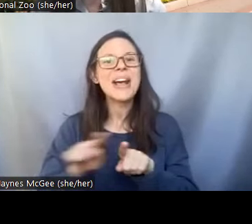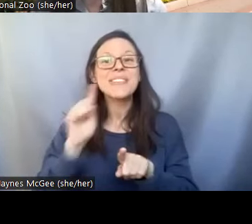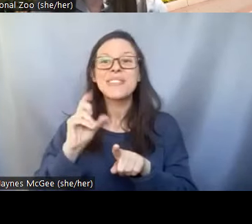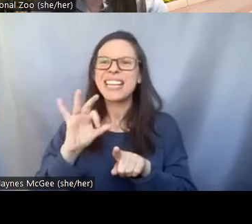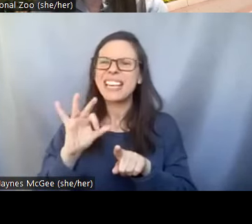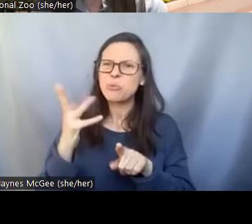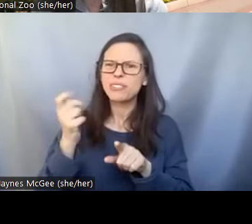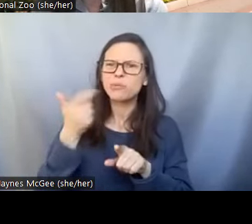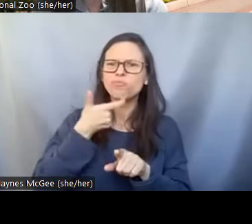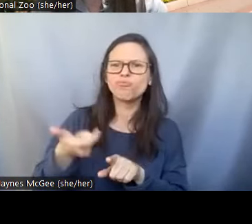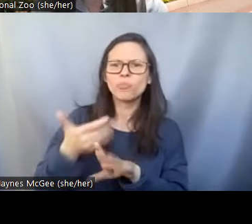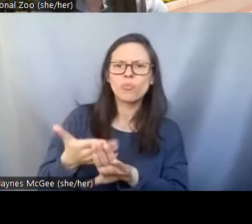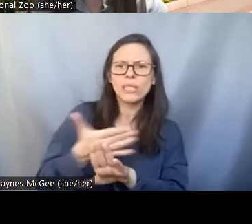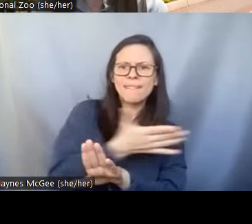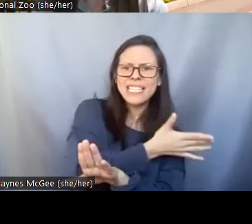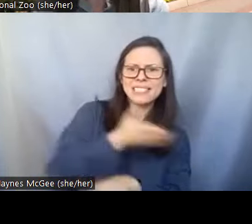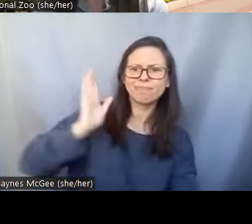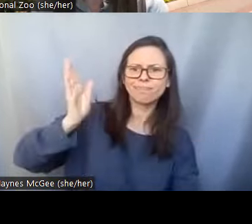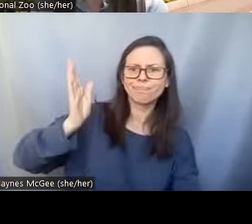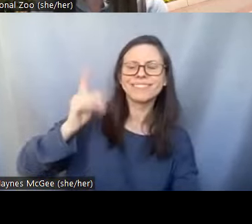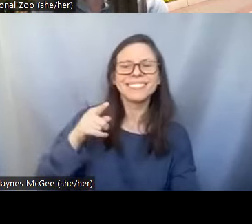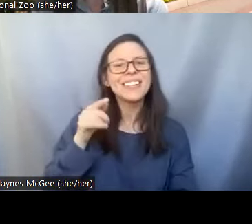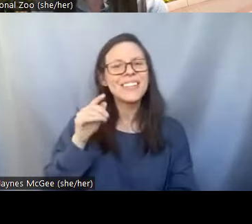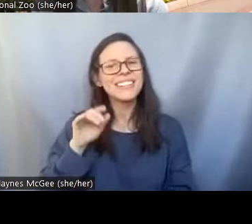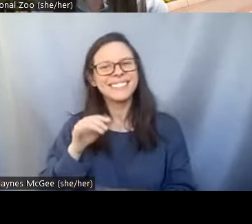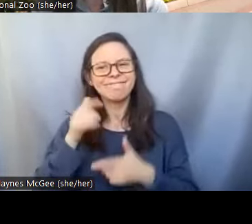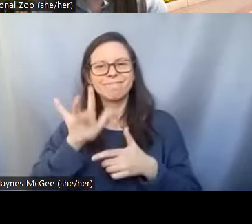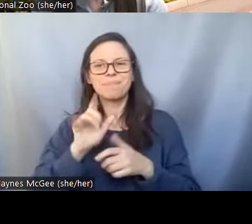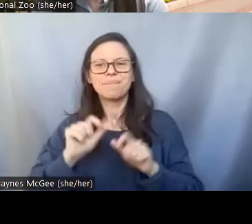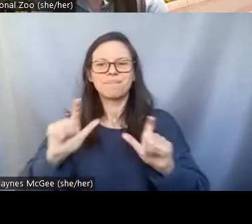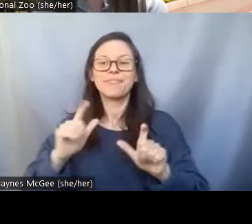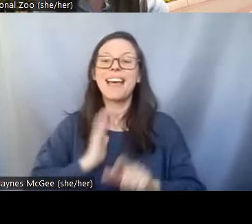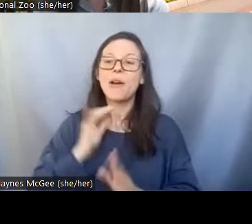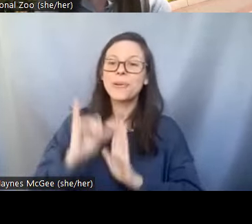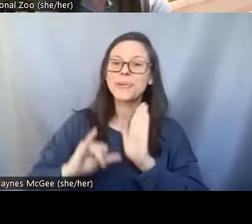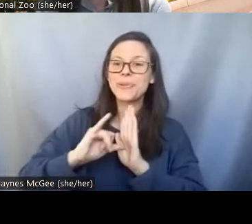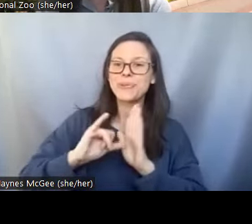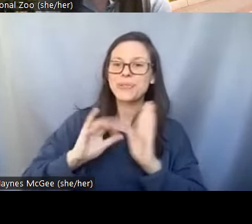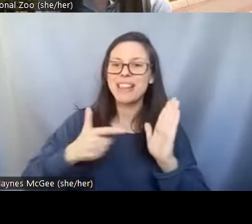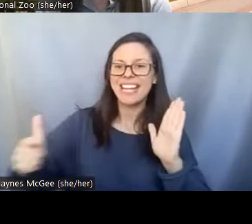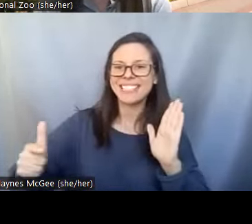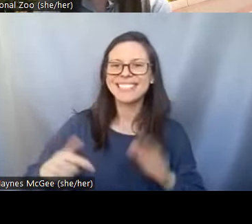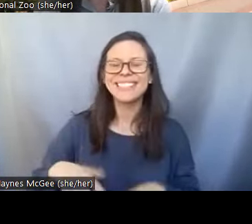episodes of UnZOOsual careers check out our YouTube playlist on behalf of the Smithsonian's National